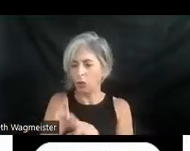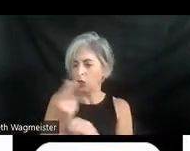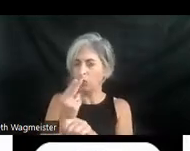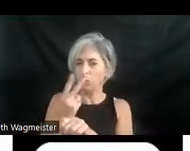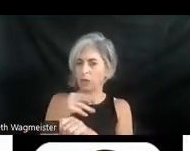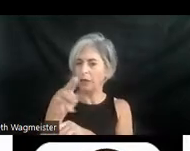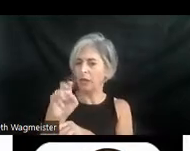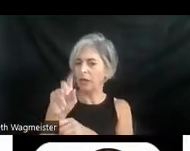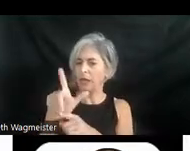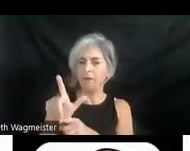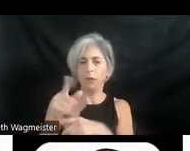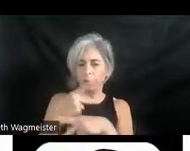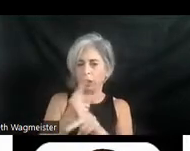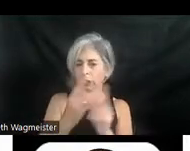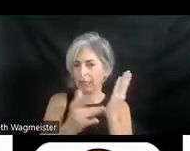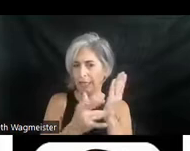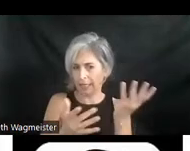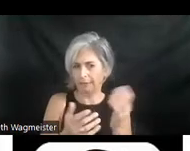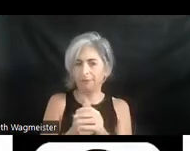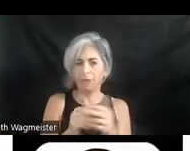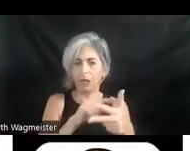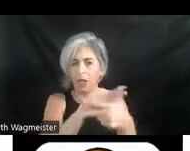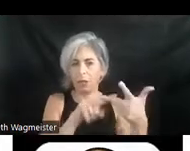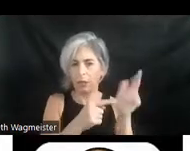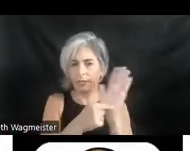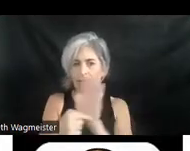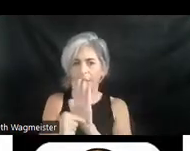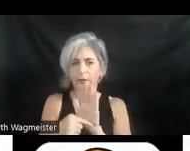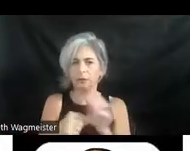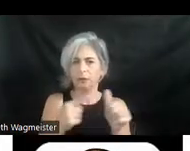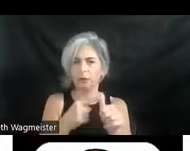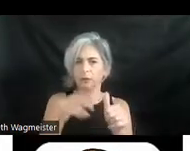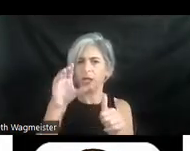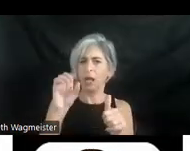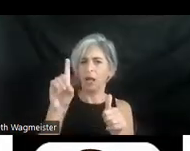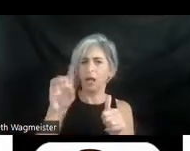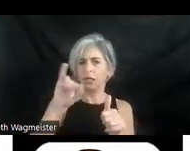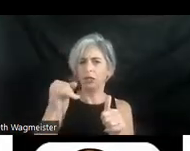production technique. I've got three examples for you. The first is odd job Jack the episode